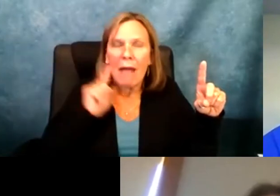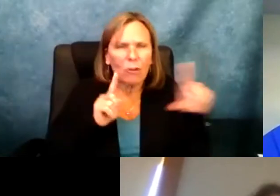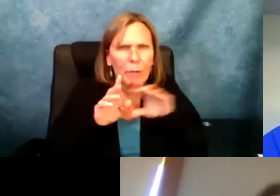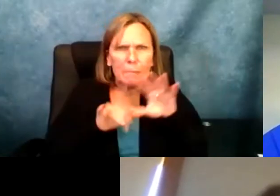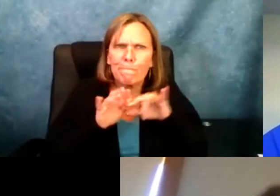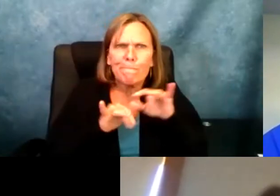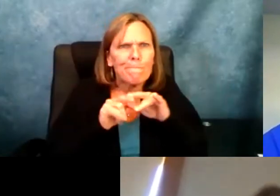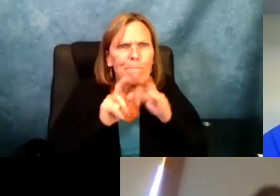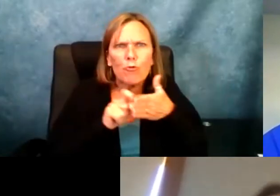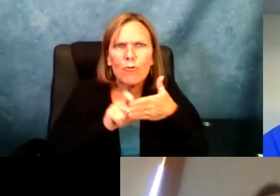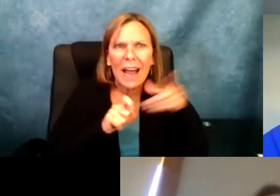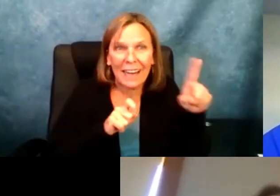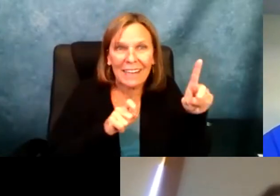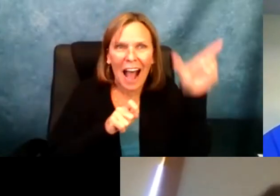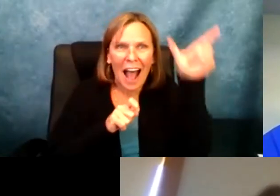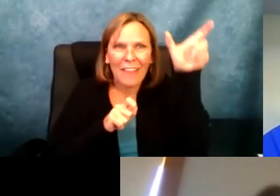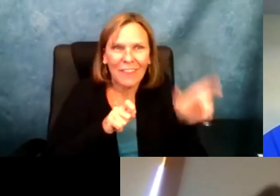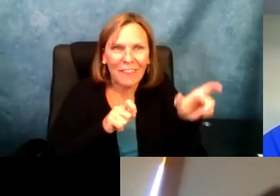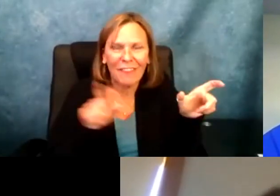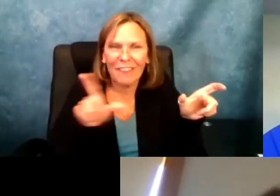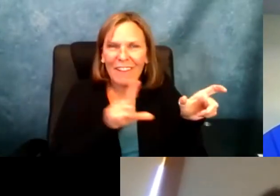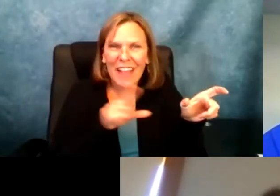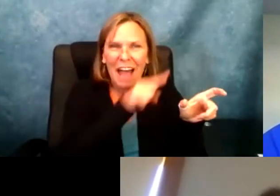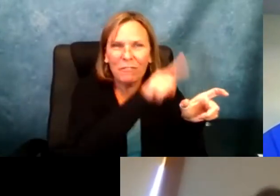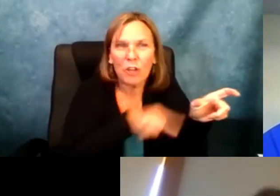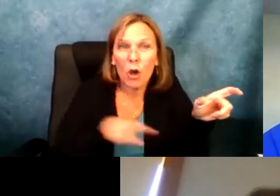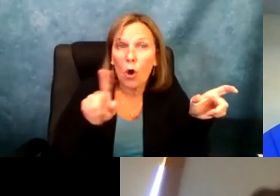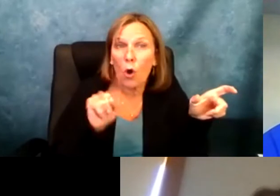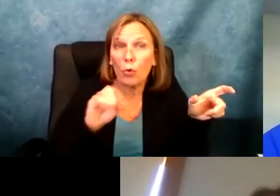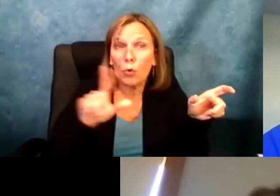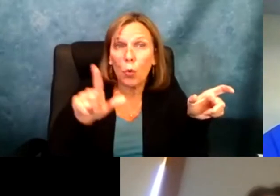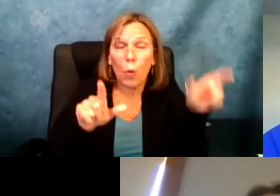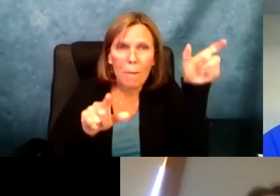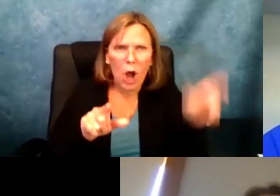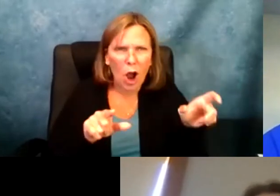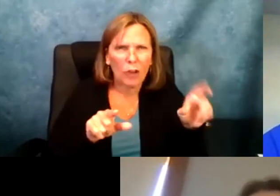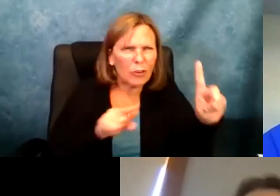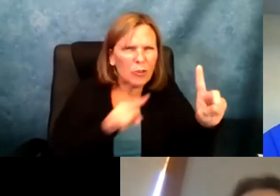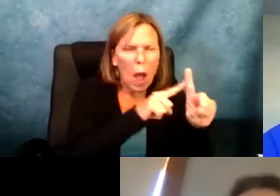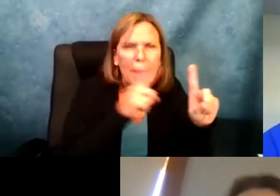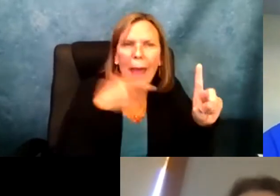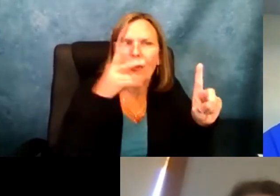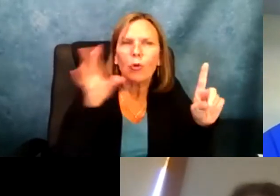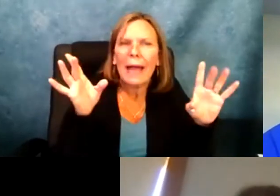up to a page and you will see everything everybody else is writing.